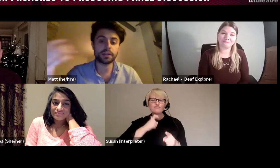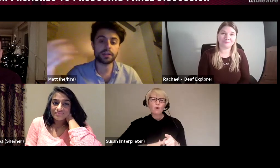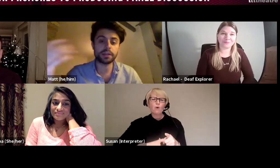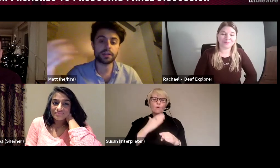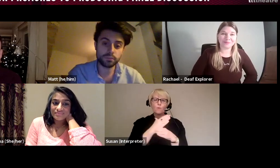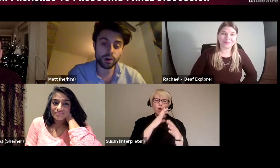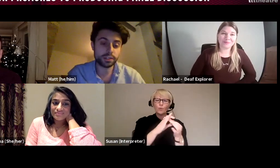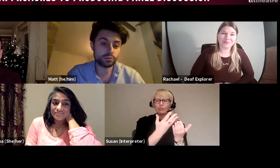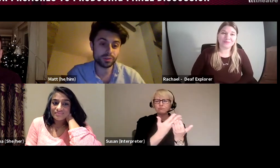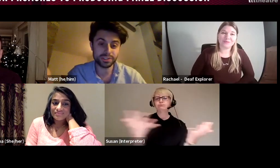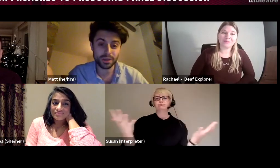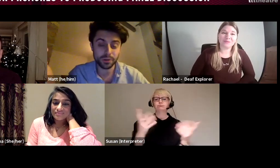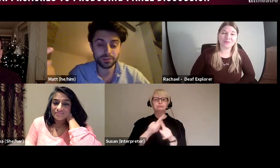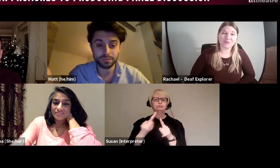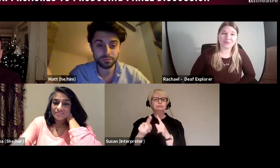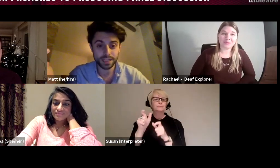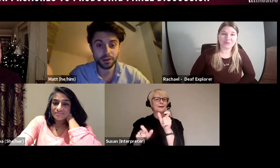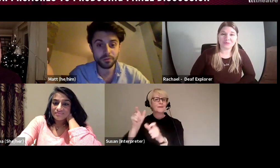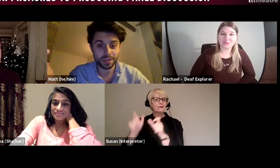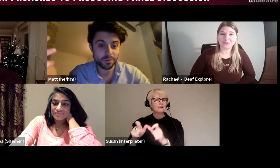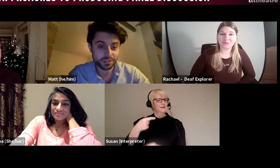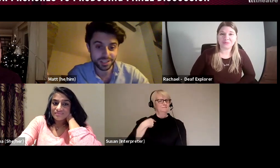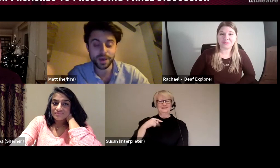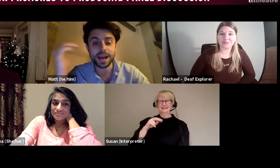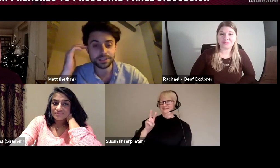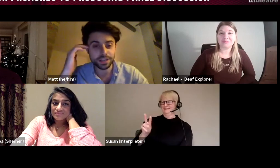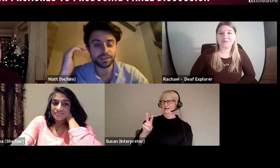time what I saw was just someone who did not really know what they wanted but actually all